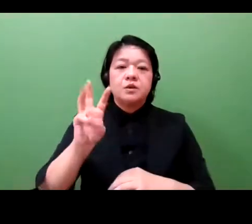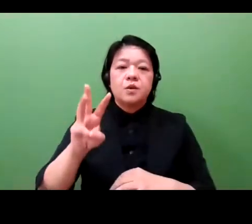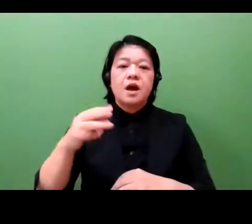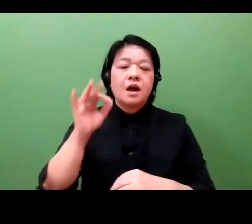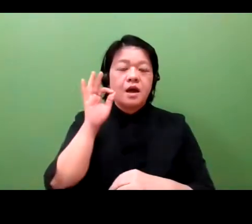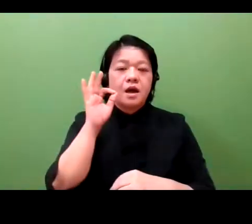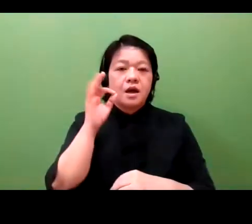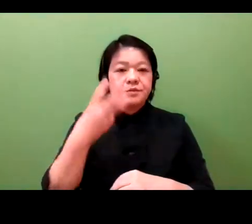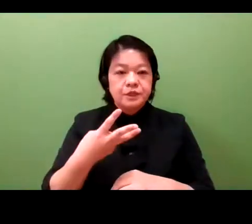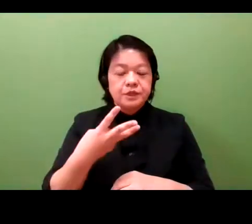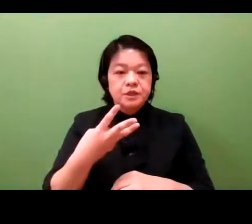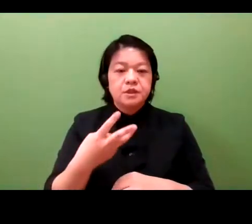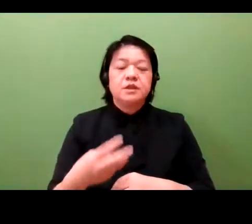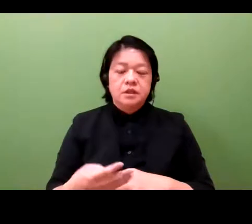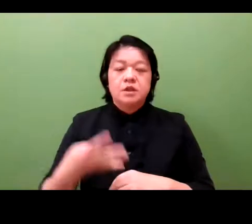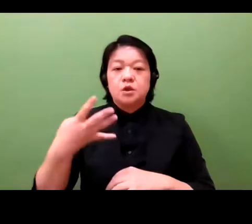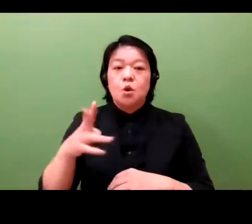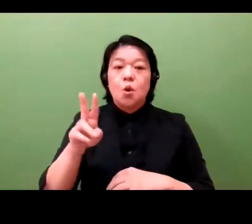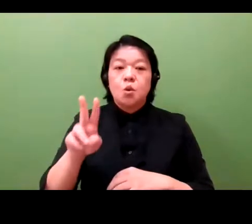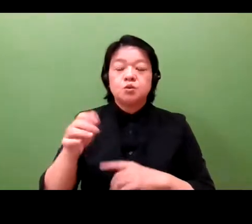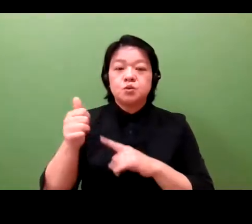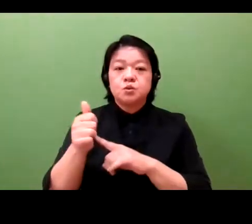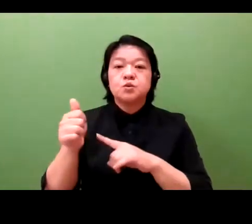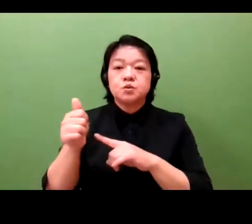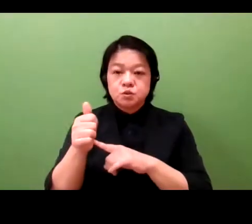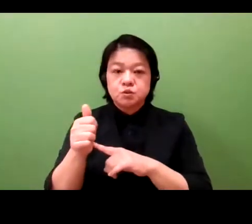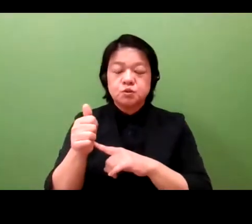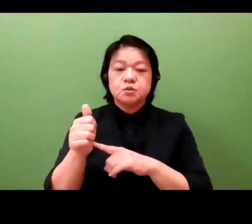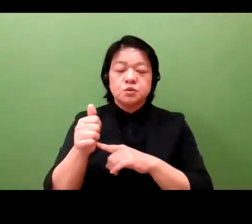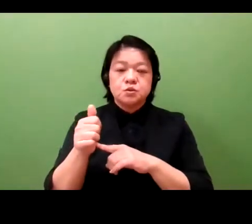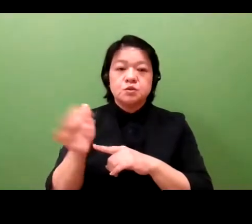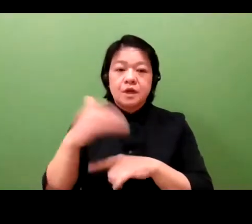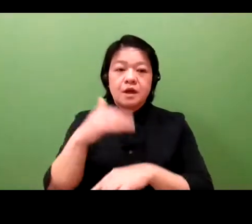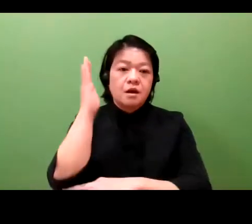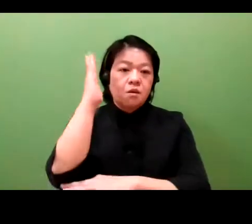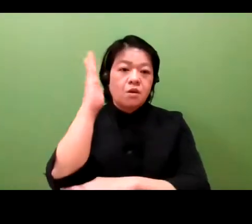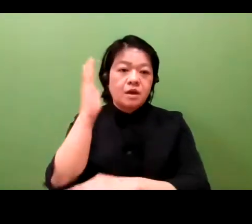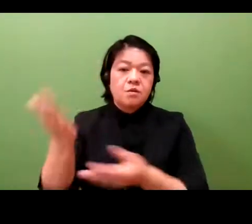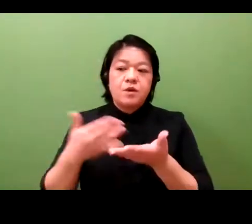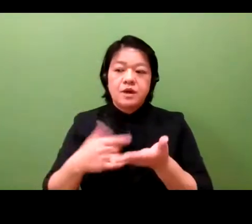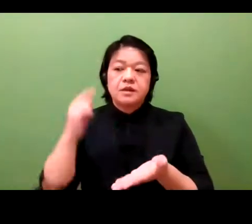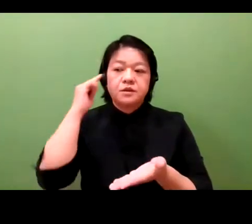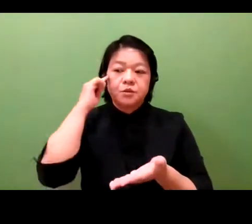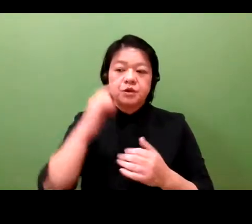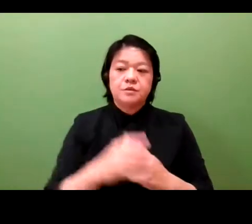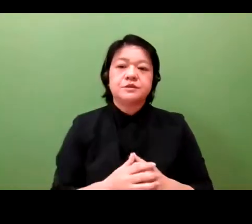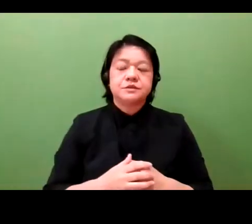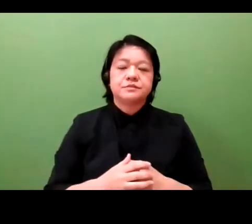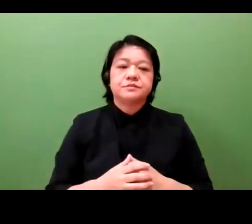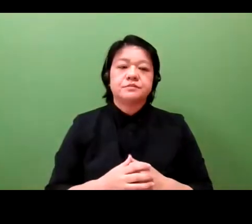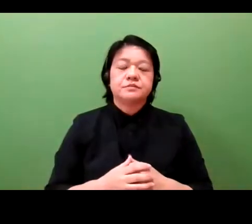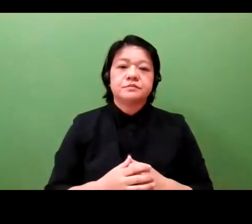MedPeer was listed on the first section of the Tokyo Stock Exchange last year and is a leading venture